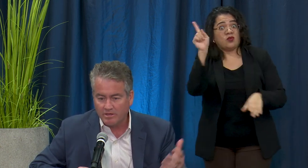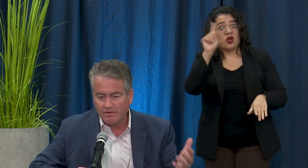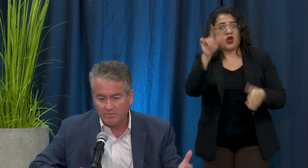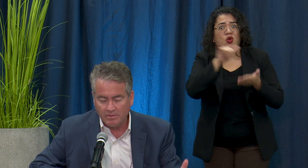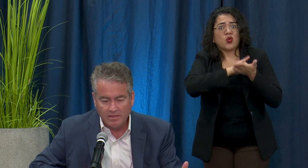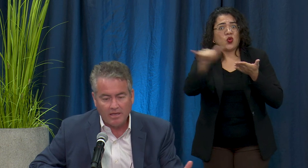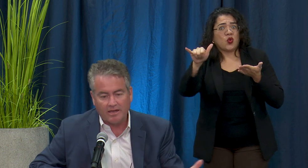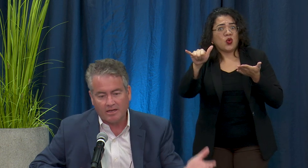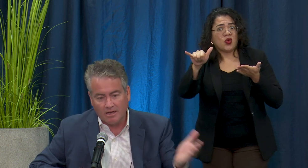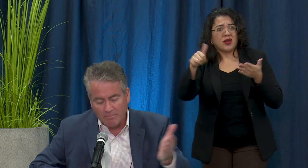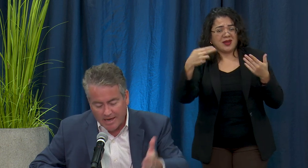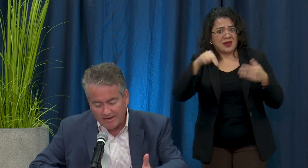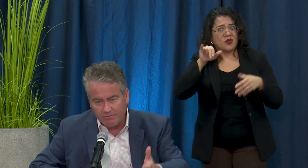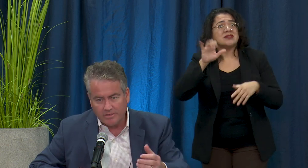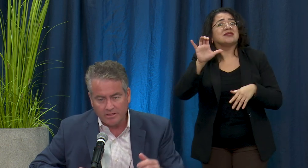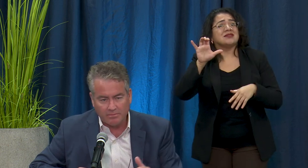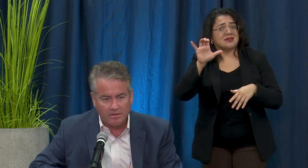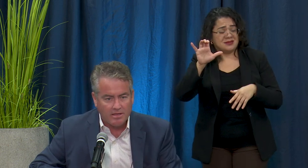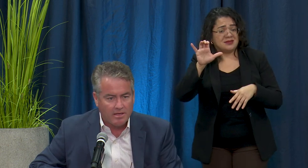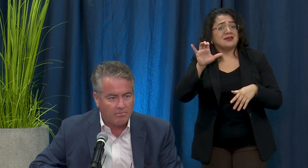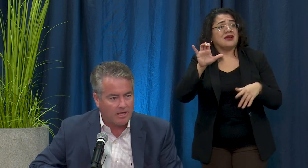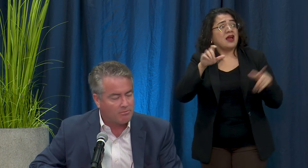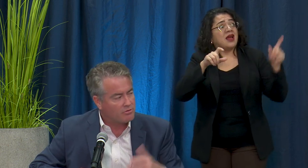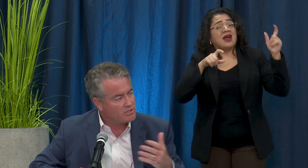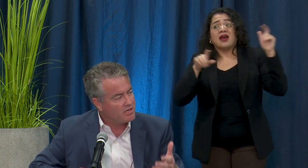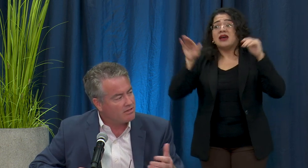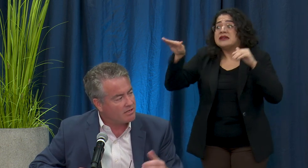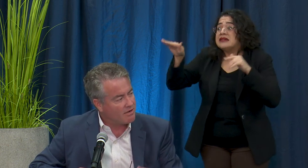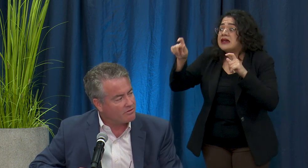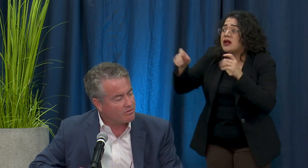in need of them and can come back if we need them but I appreciate the Governor